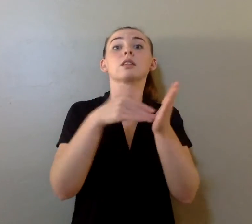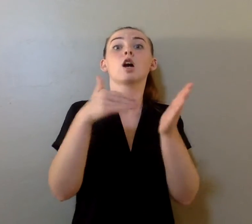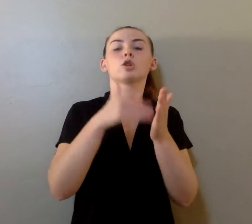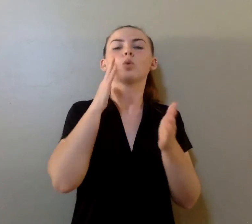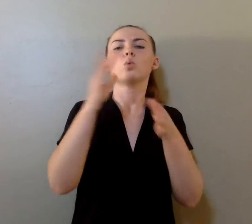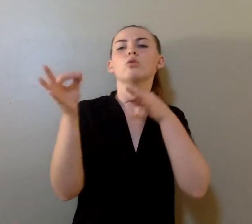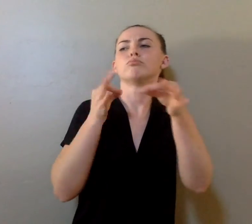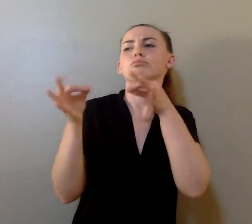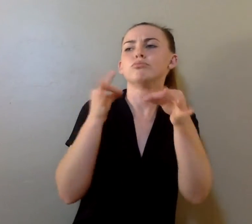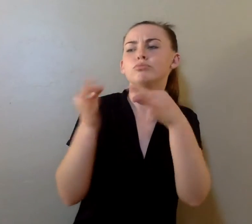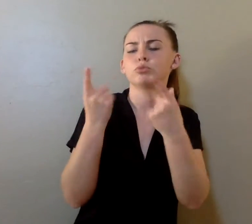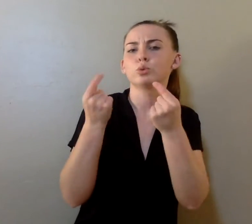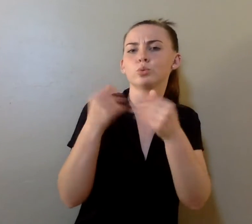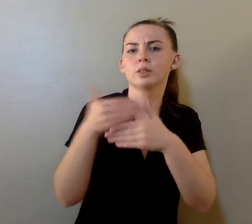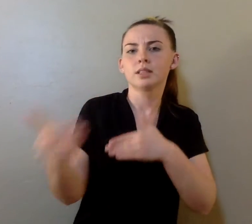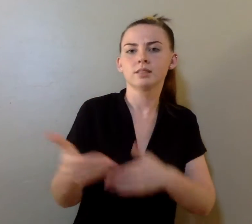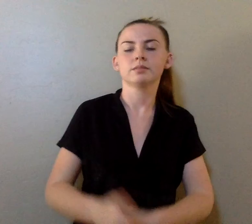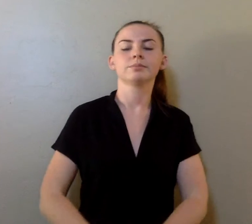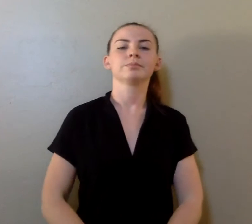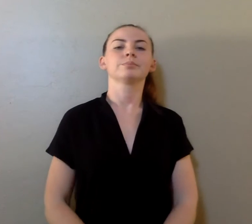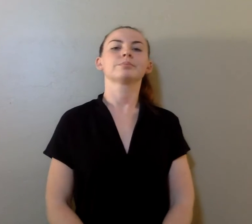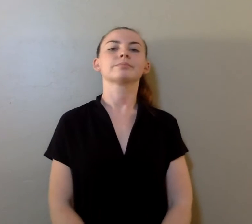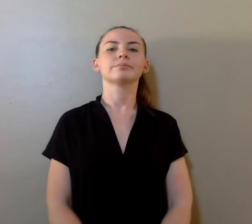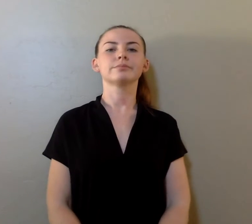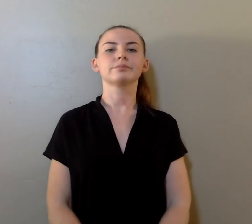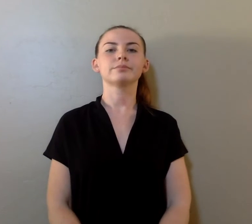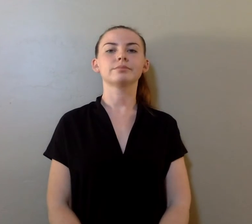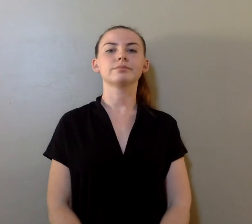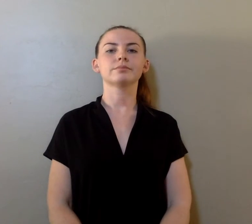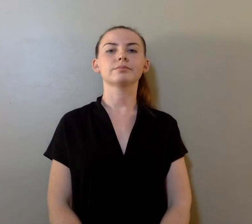and he/she will let you know the next step to take.